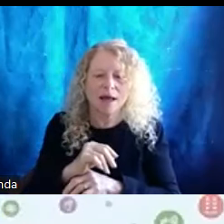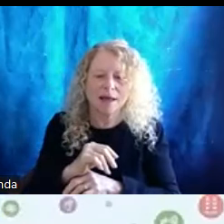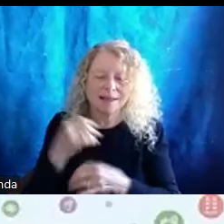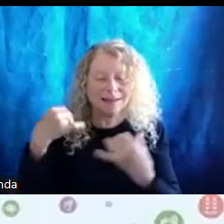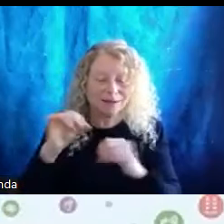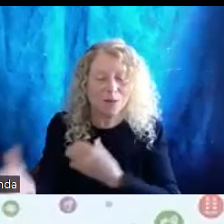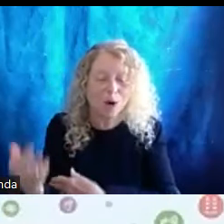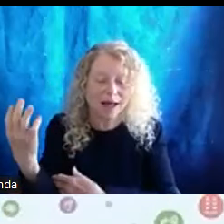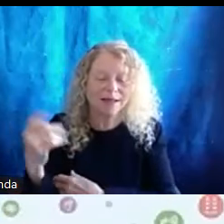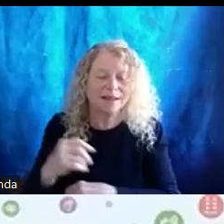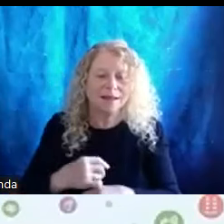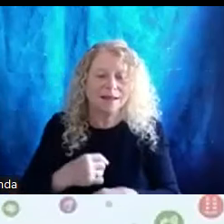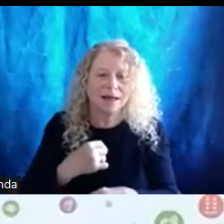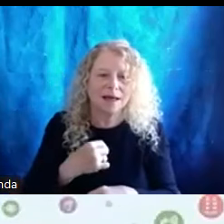My name is Theresa Pruett.